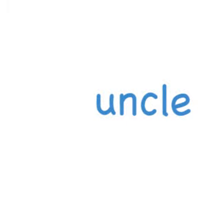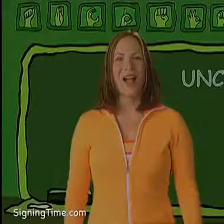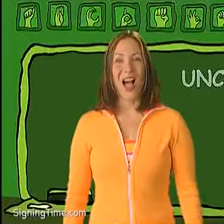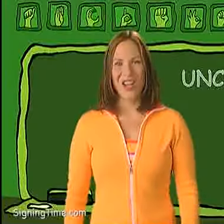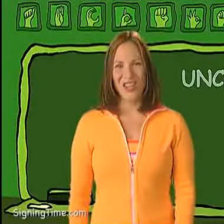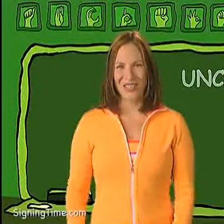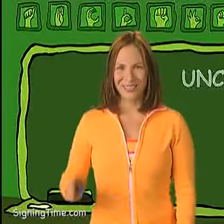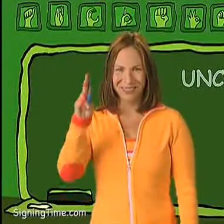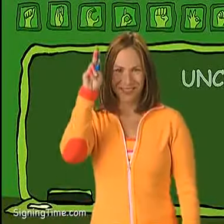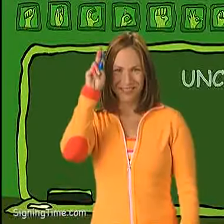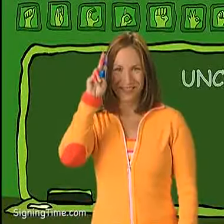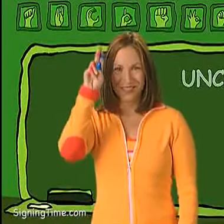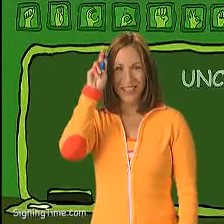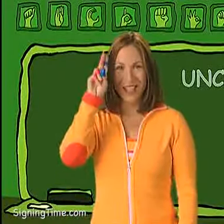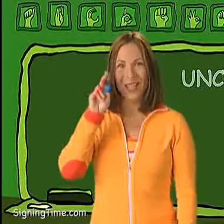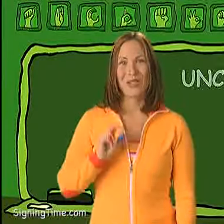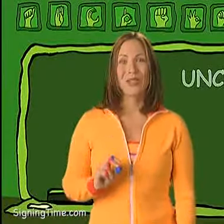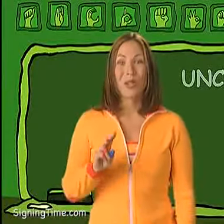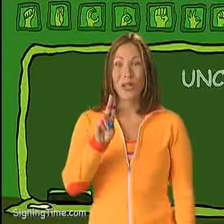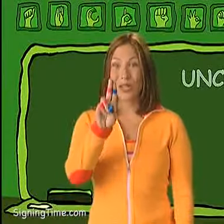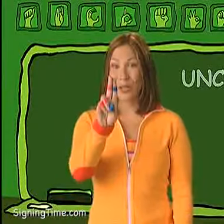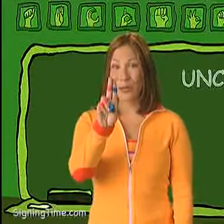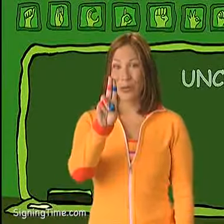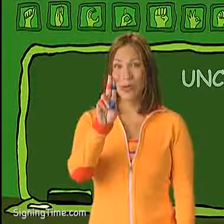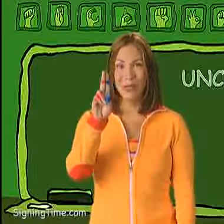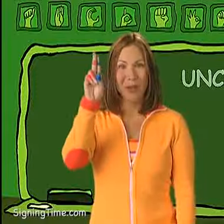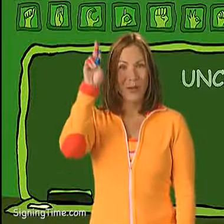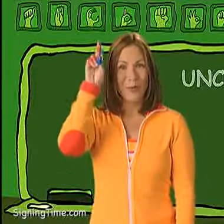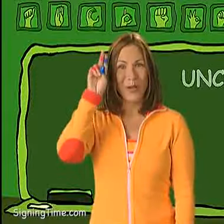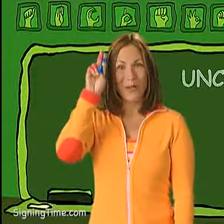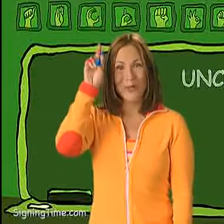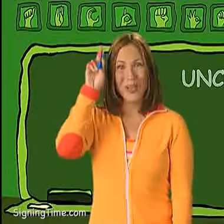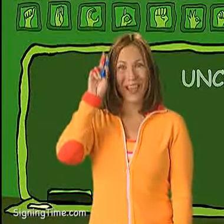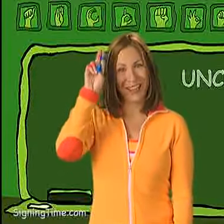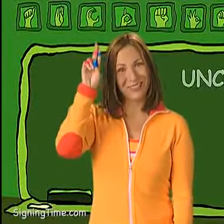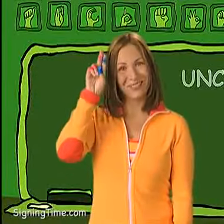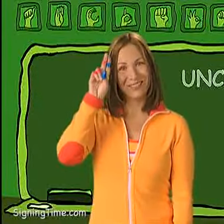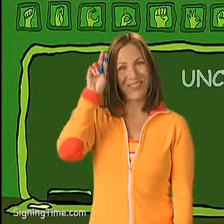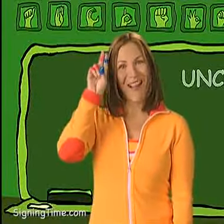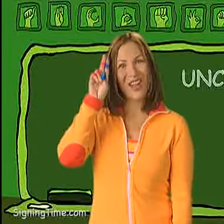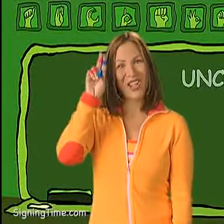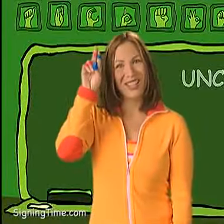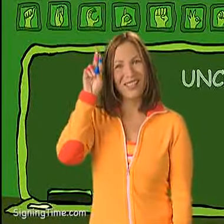Uncle. Circle a "U" by your forehead. Uncle.